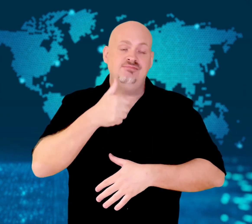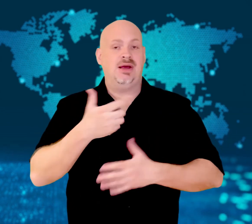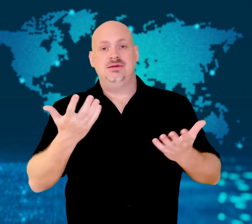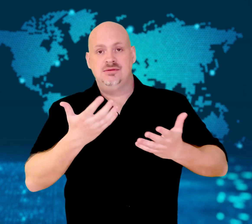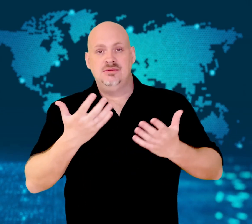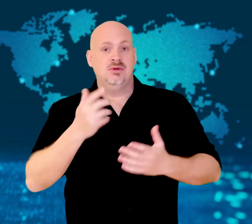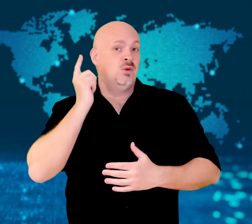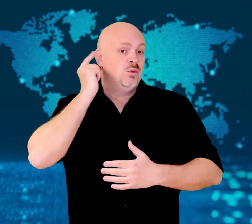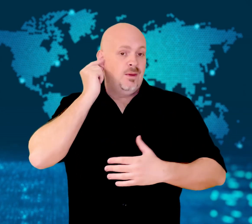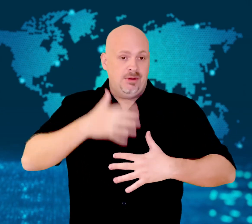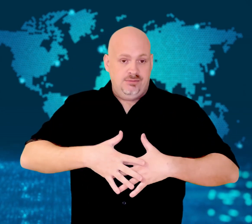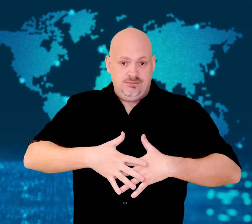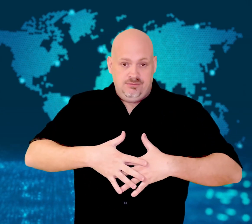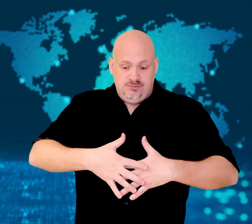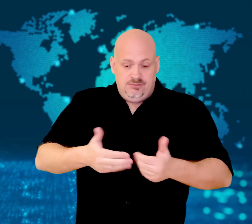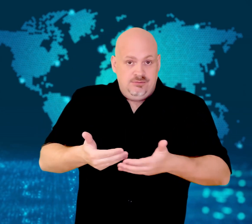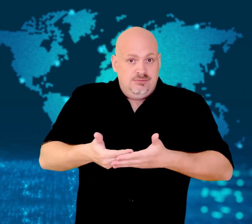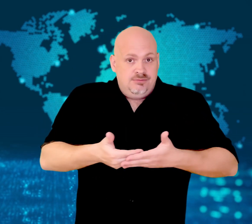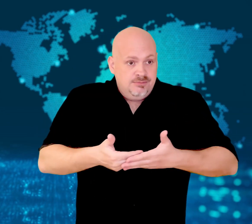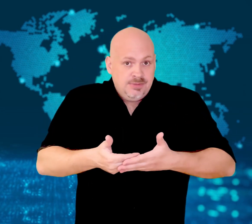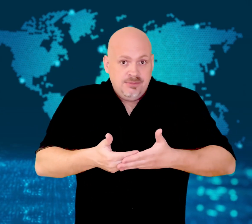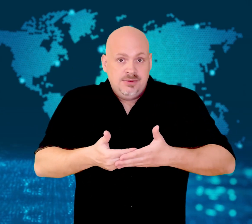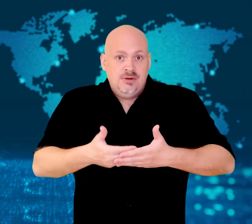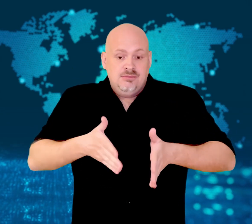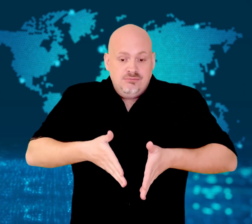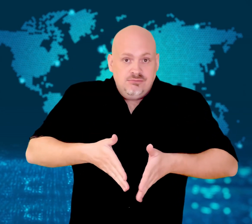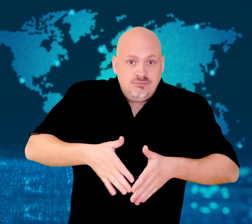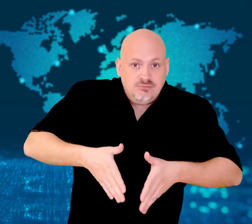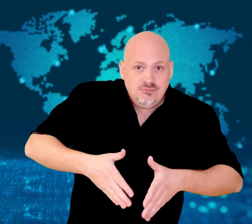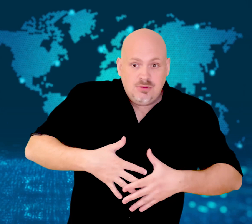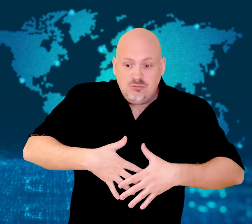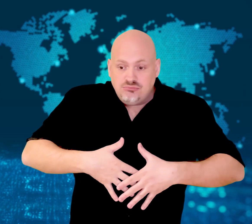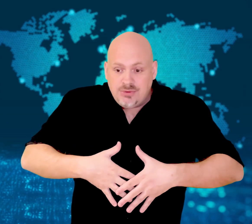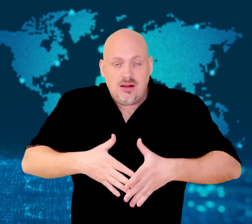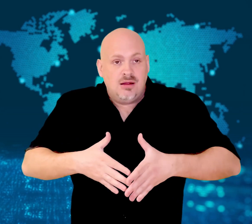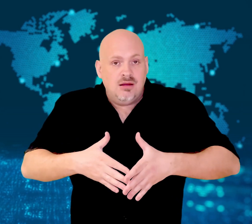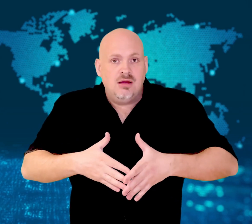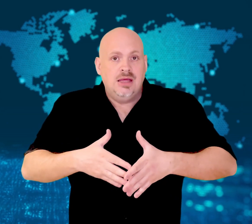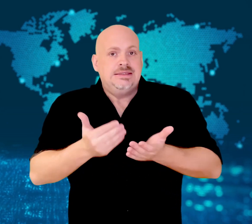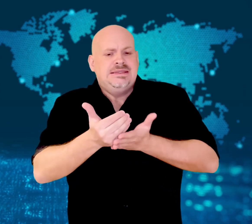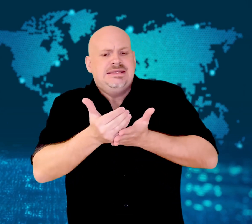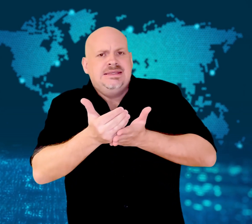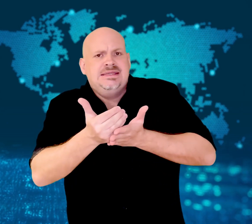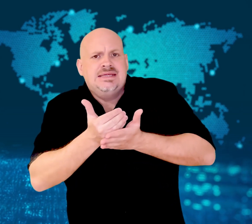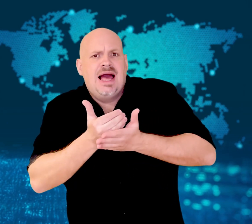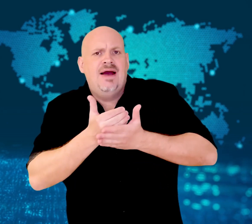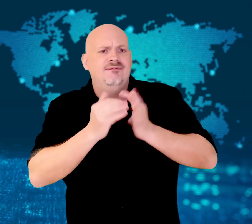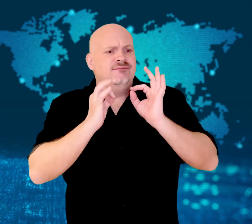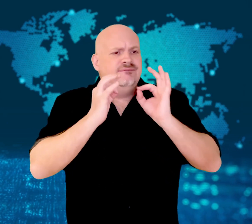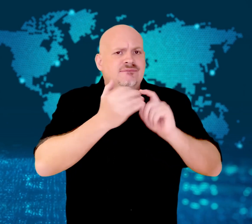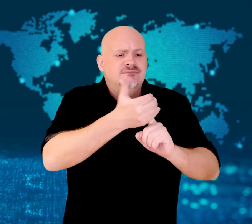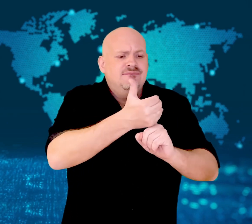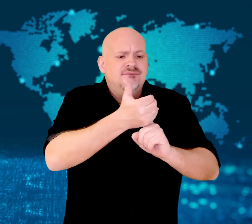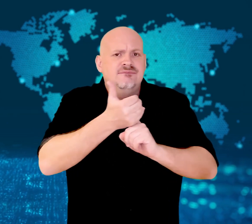safe is to keep them in their communities and out of prison.